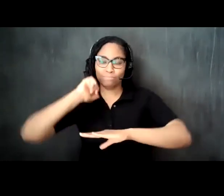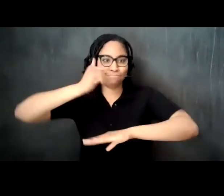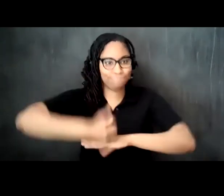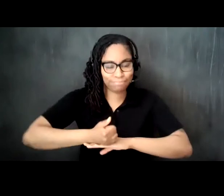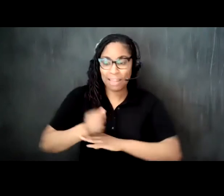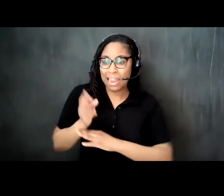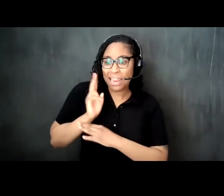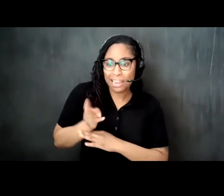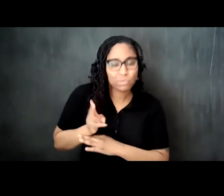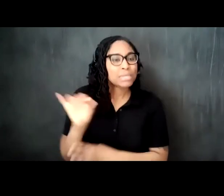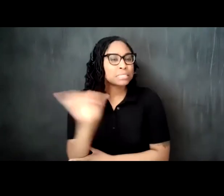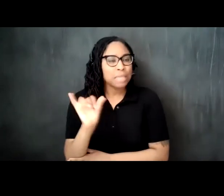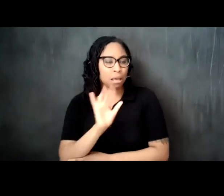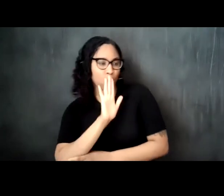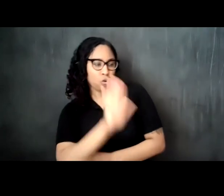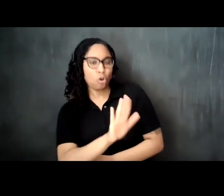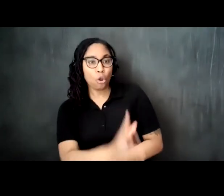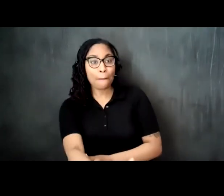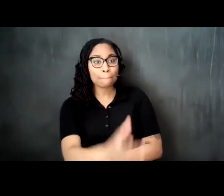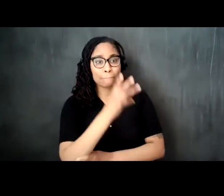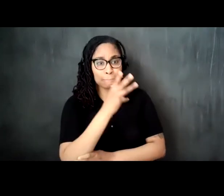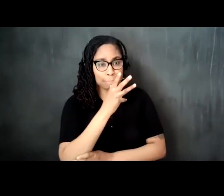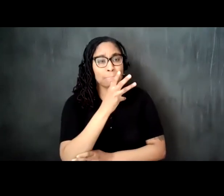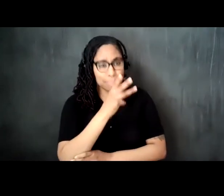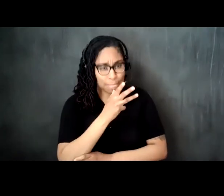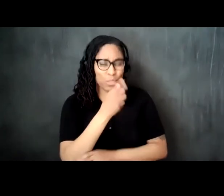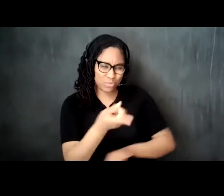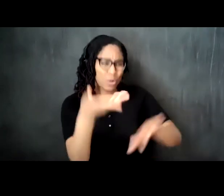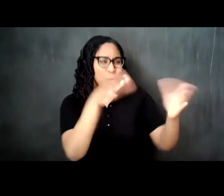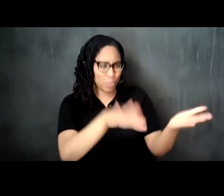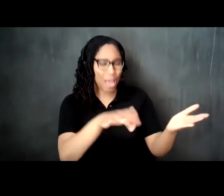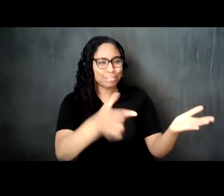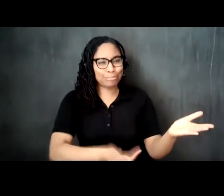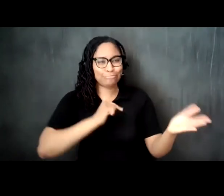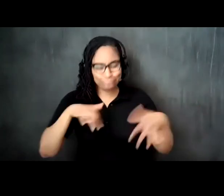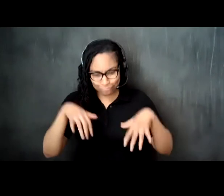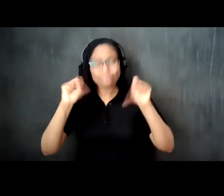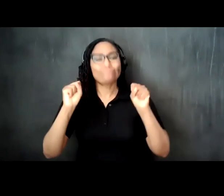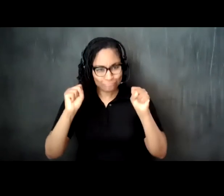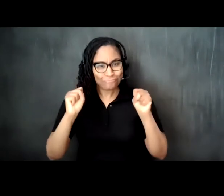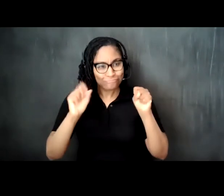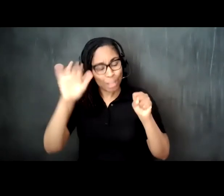mother the late community activist philanthropist and preservationist bobel johnson notably